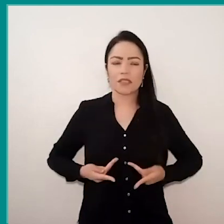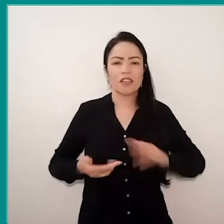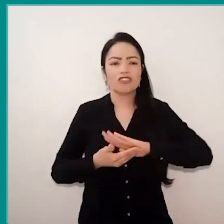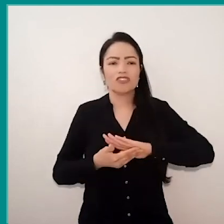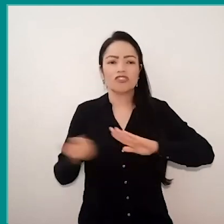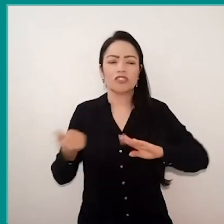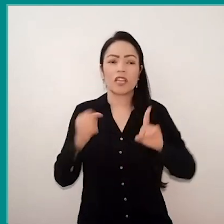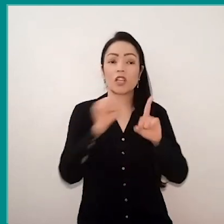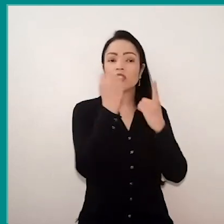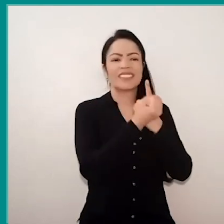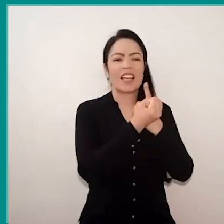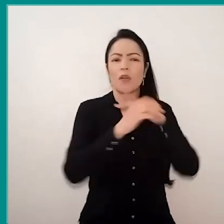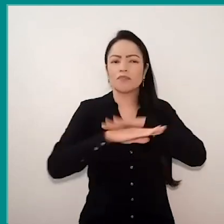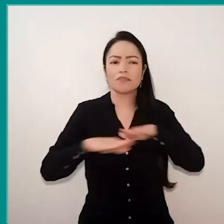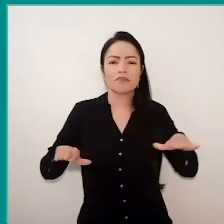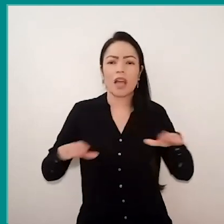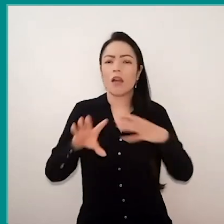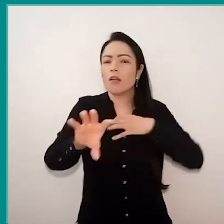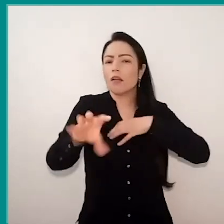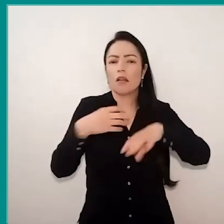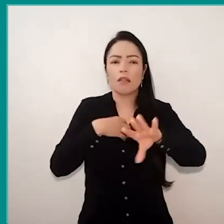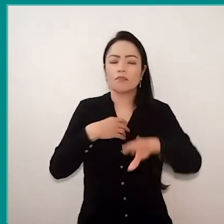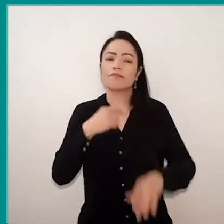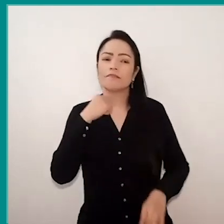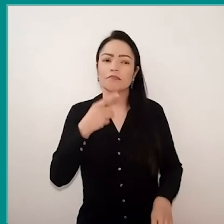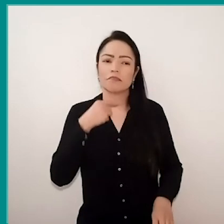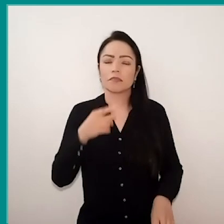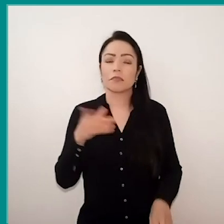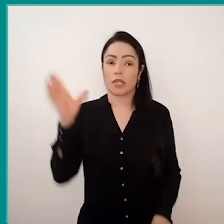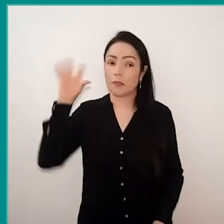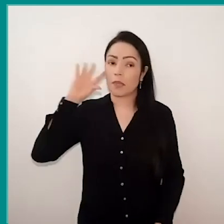doesn't make me look at each other with empathy, with ethics, we need to rethink this technology.